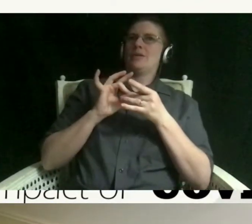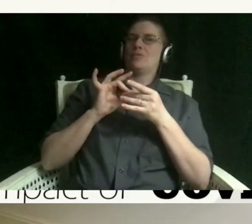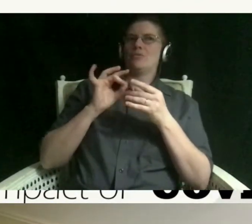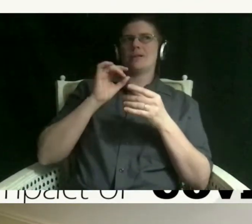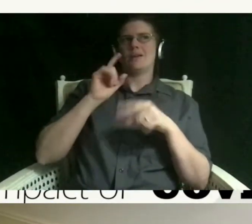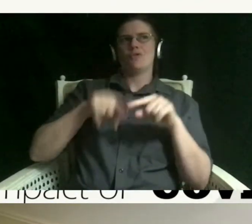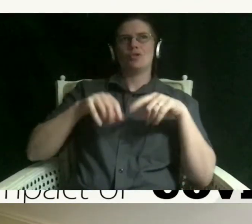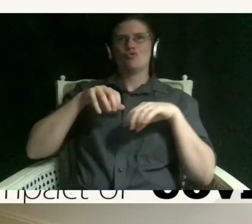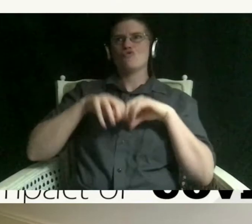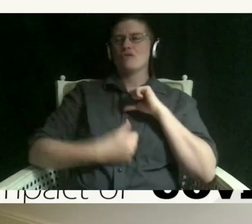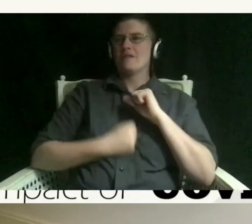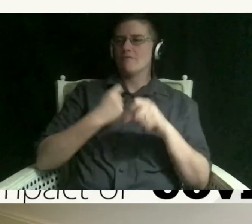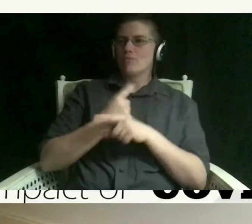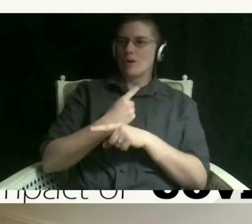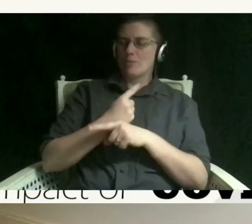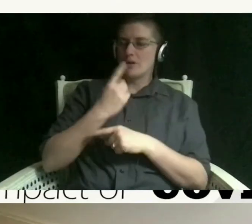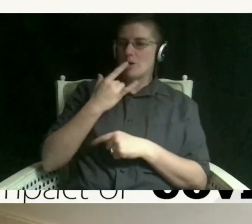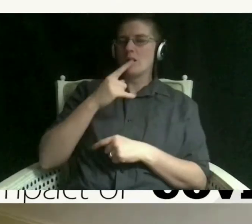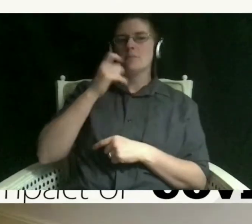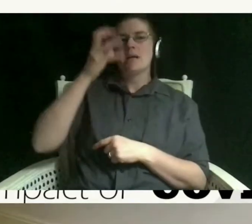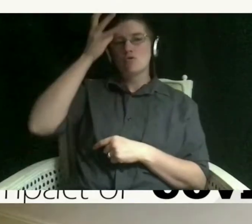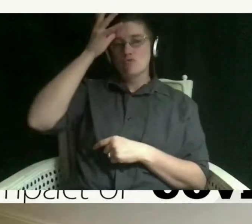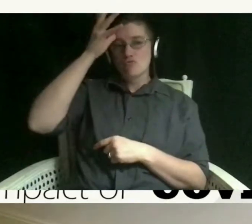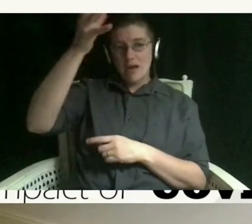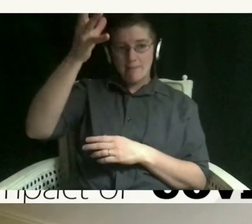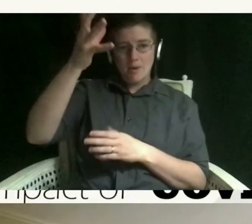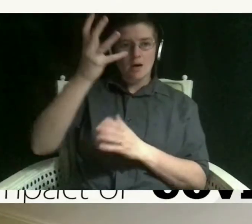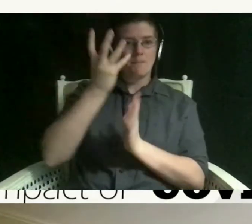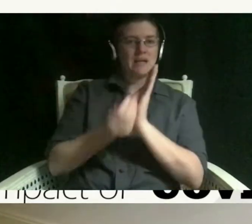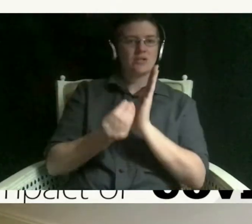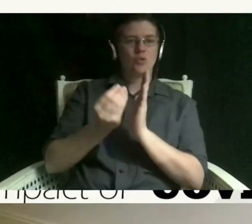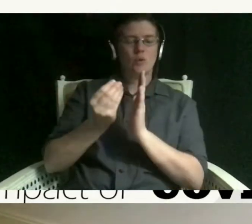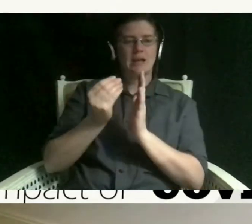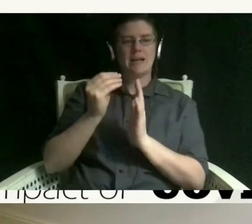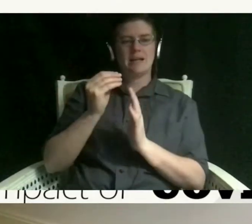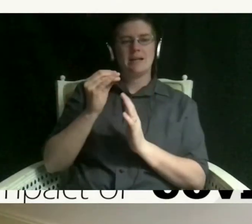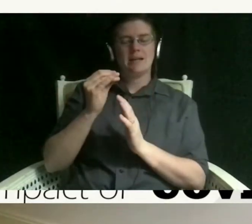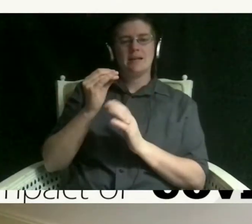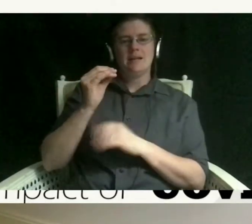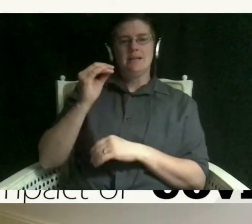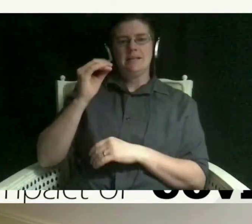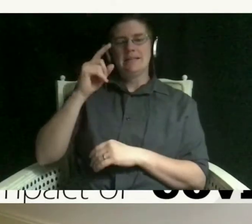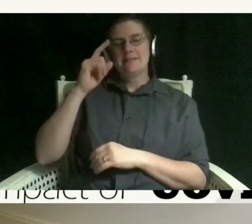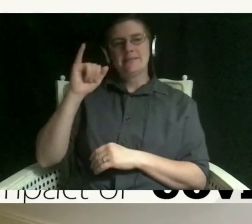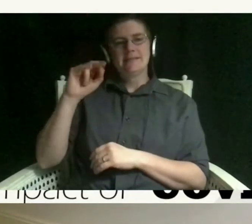uh my grandparent my grandpa specifically he died in india um and i could not go so he was an open